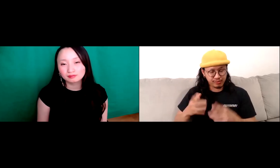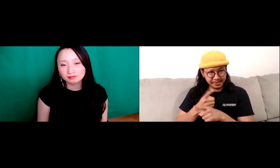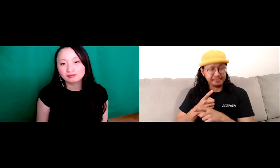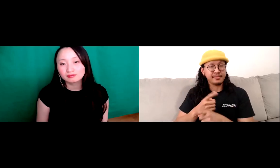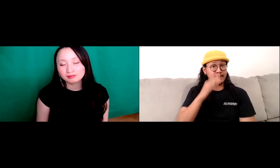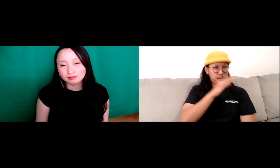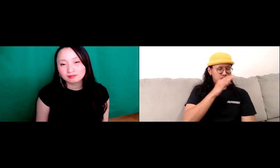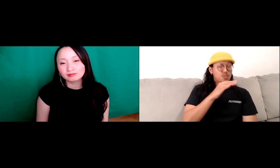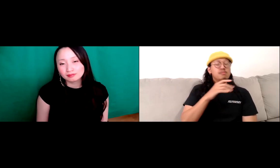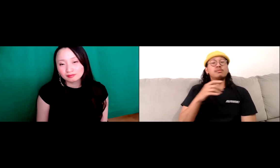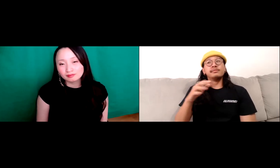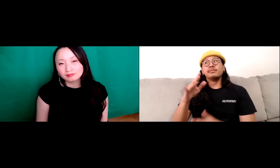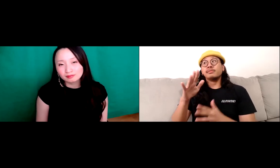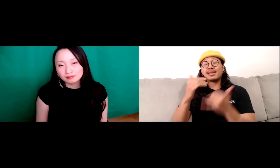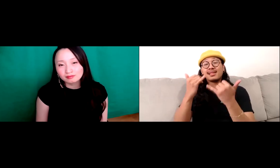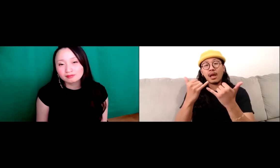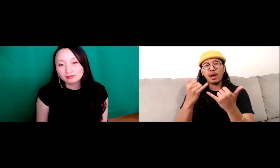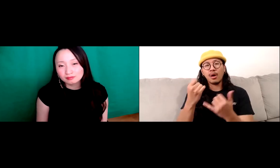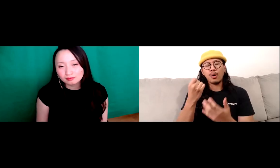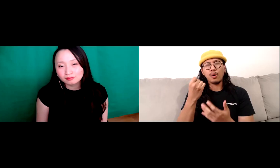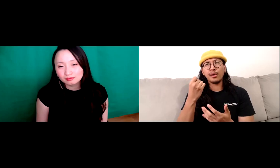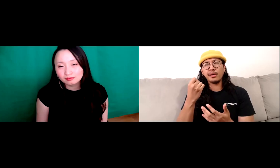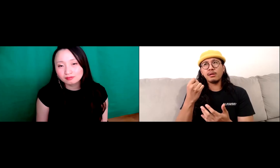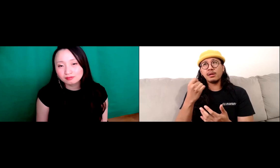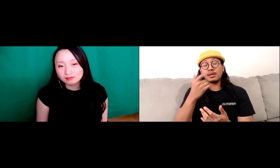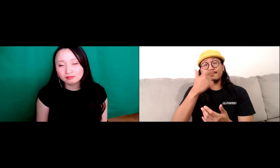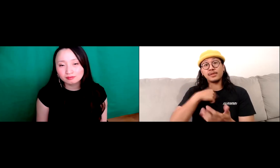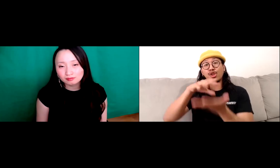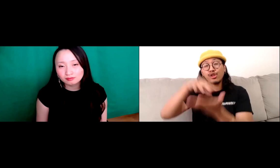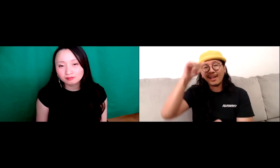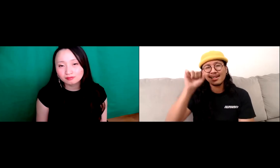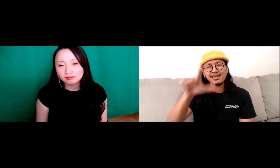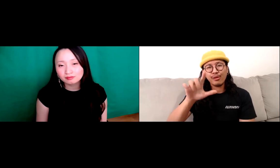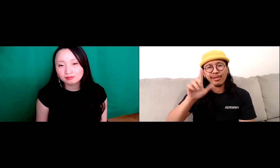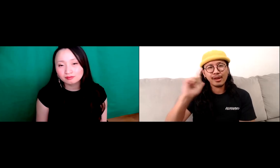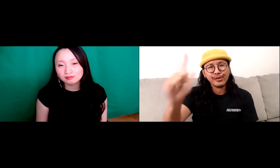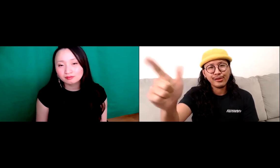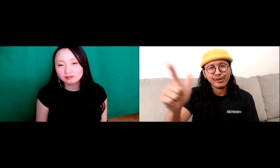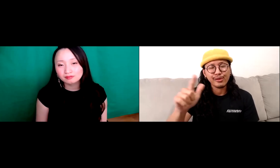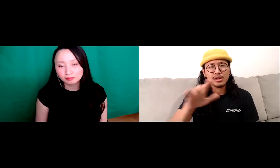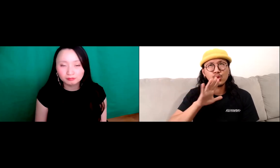So I grew up here in America I consider myself first generation Filipino.